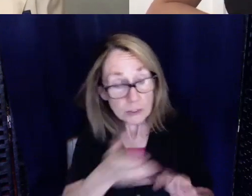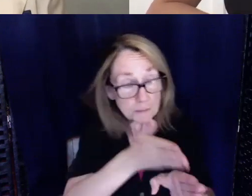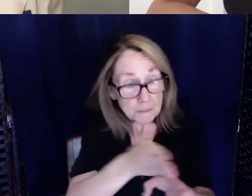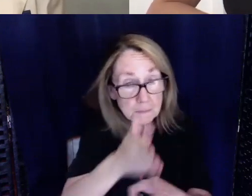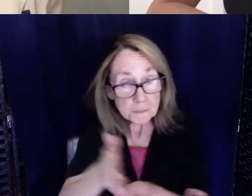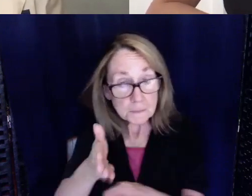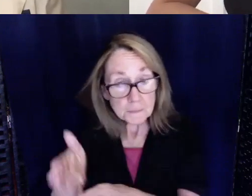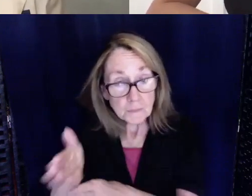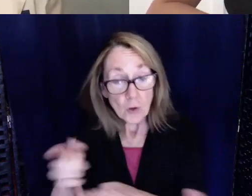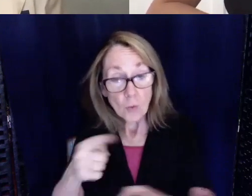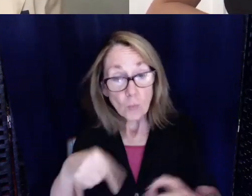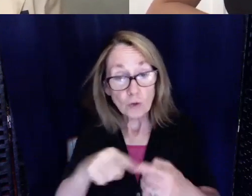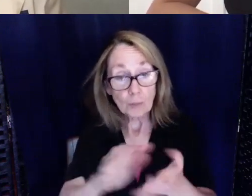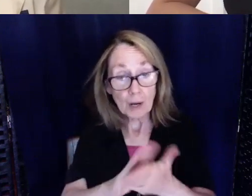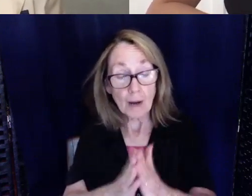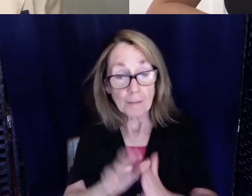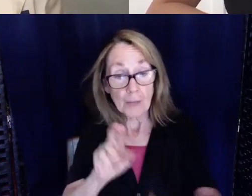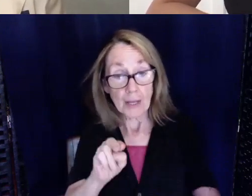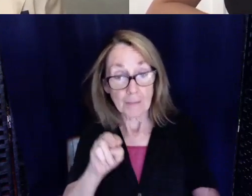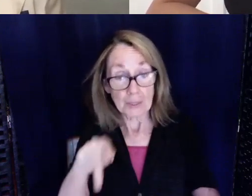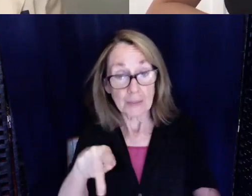when you become a nurse practitioner?